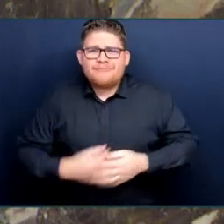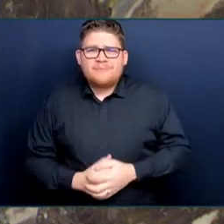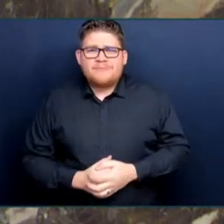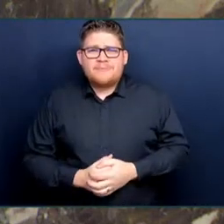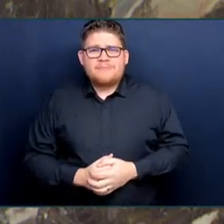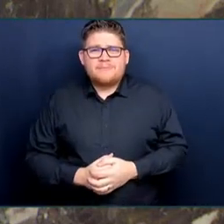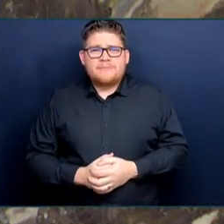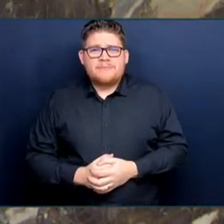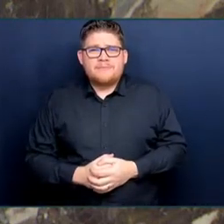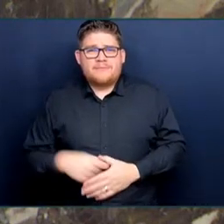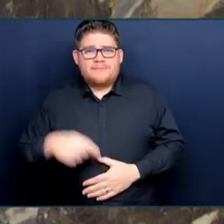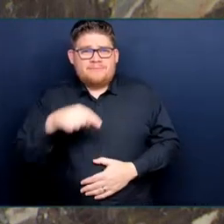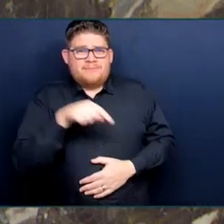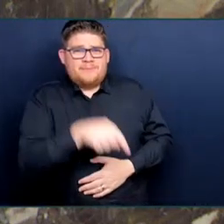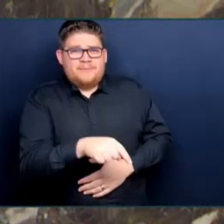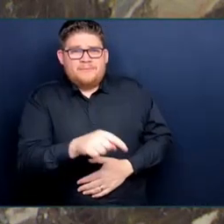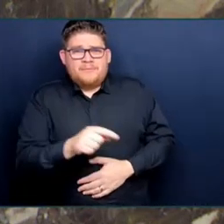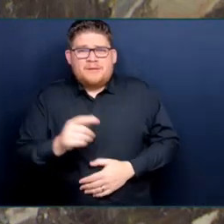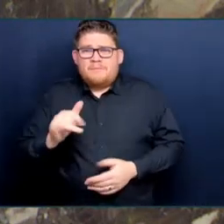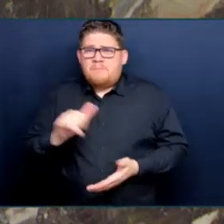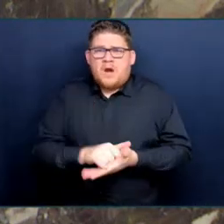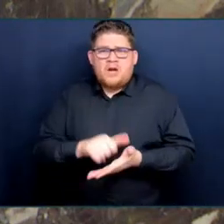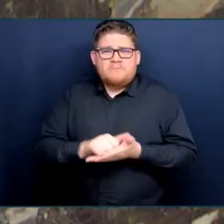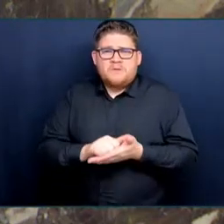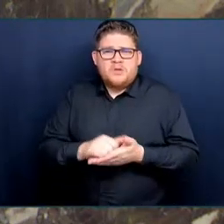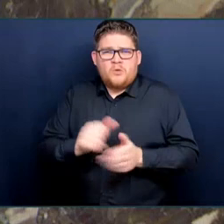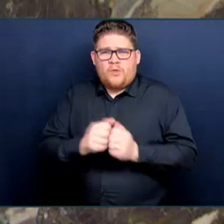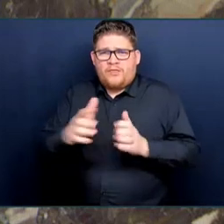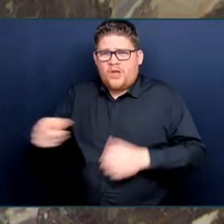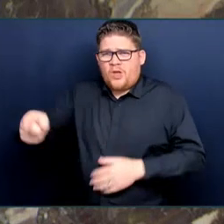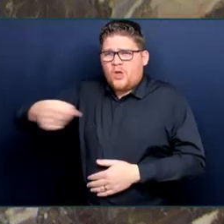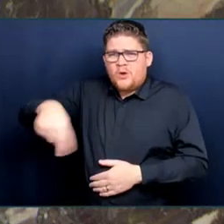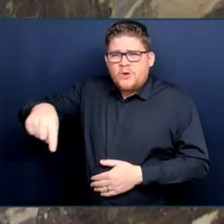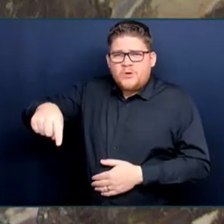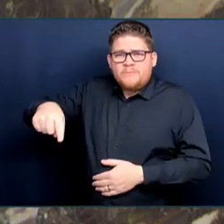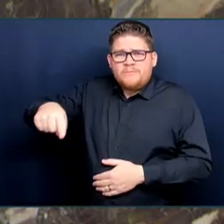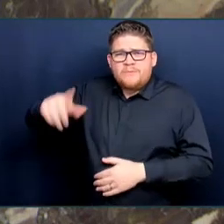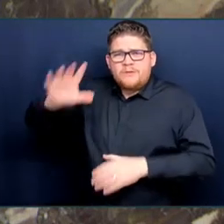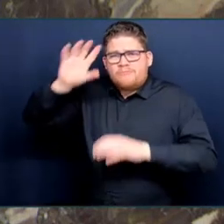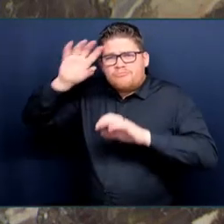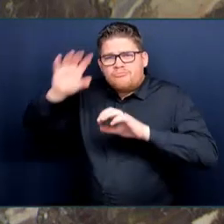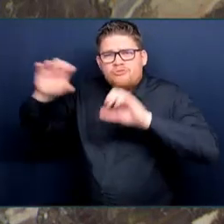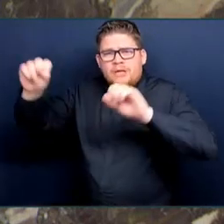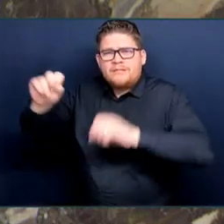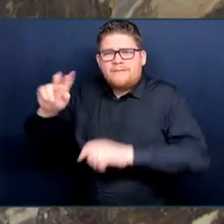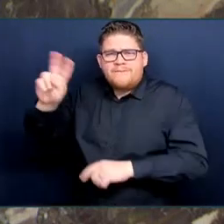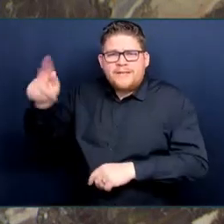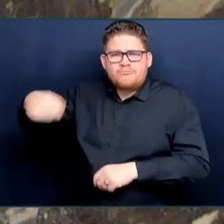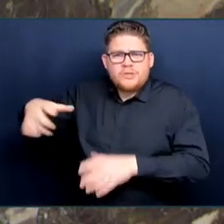president Collins Sutton and over 60 volunteers who help thousands of gardeners benefit from seeds